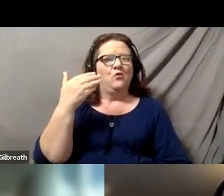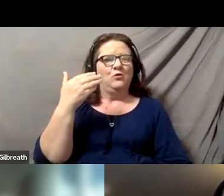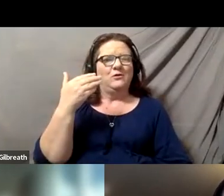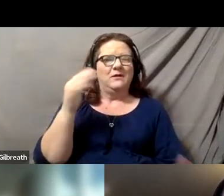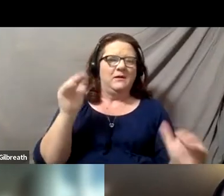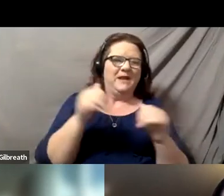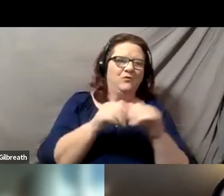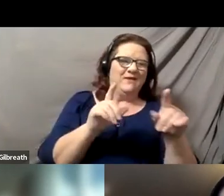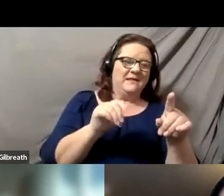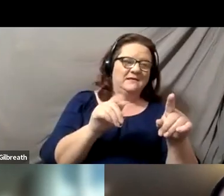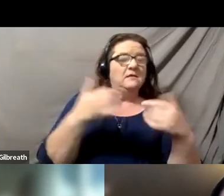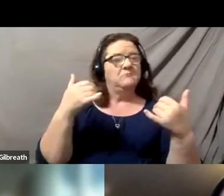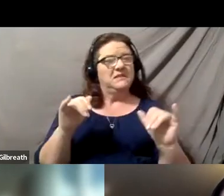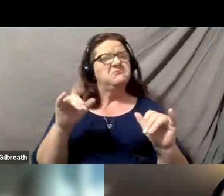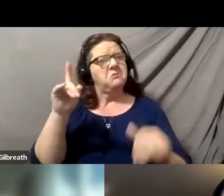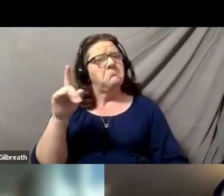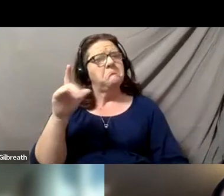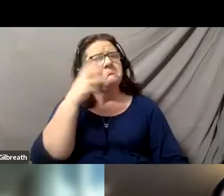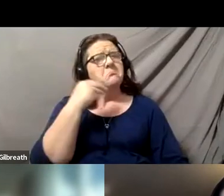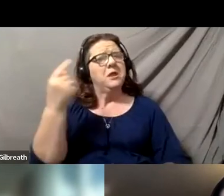but it's also a pretty day here.